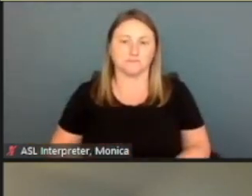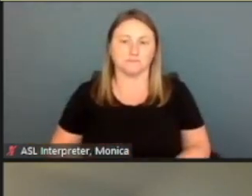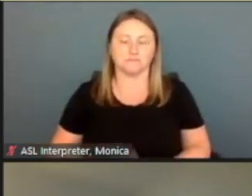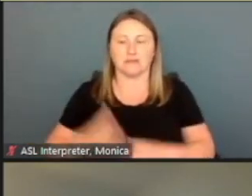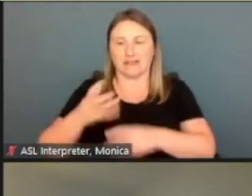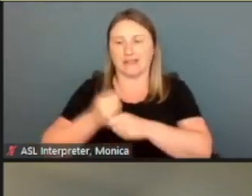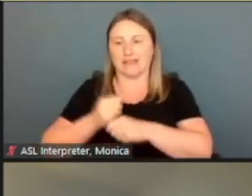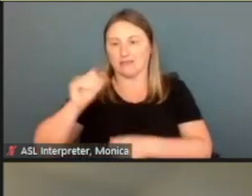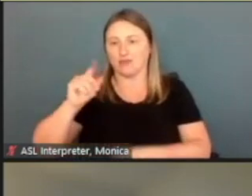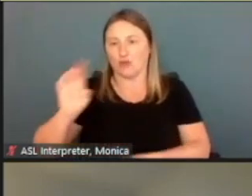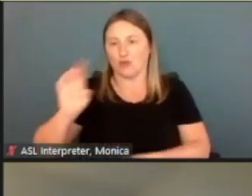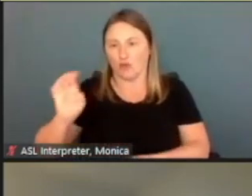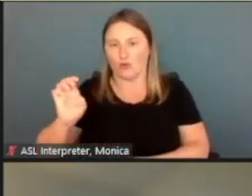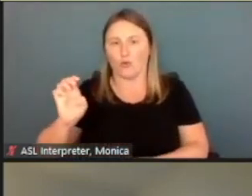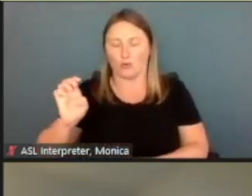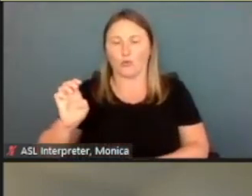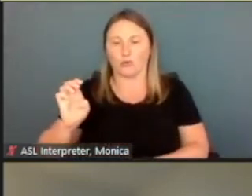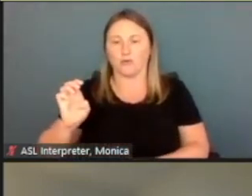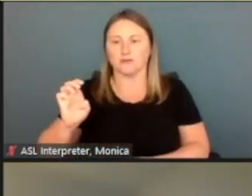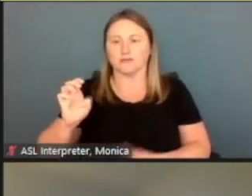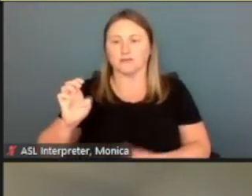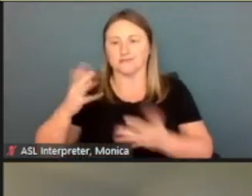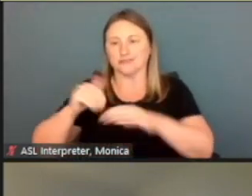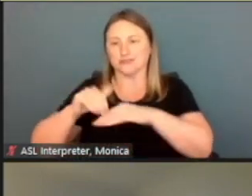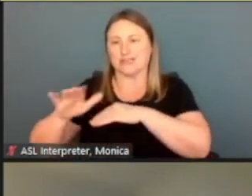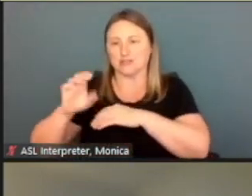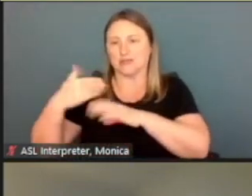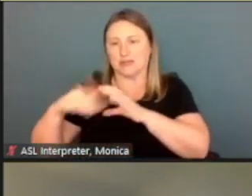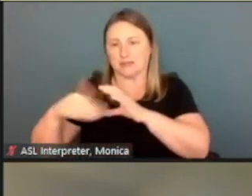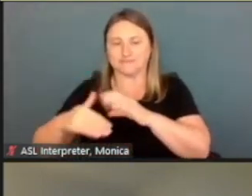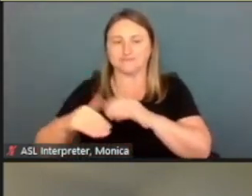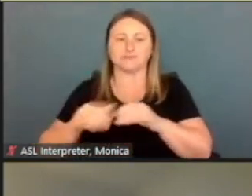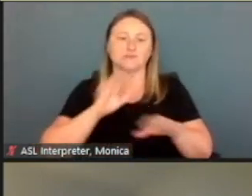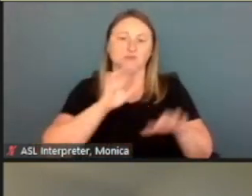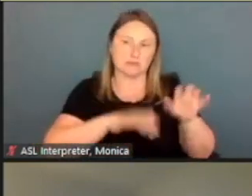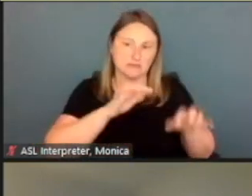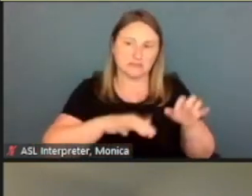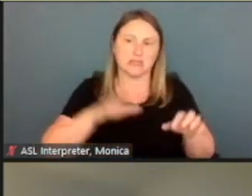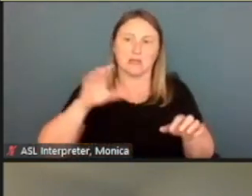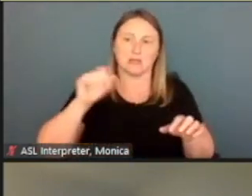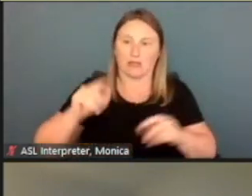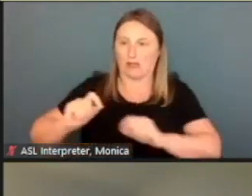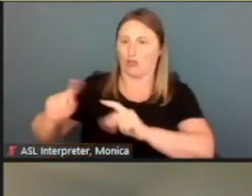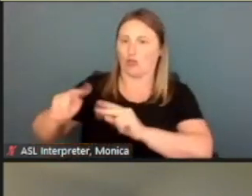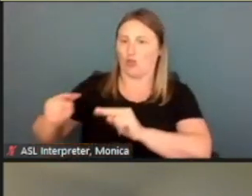also to that email address and enter the code in that we've received.